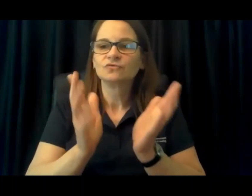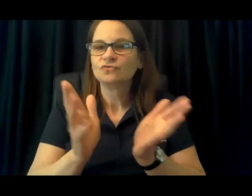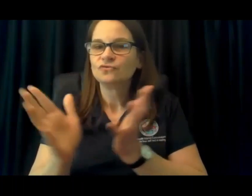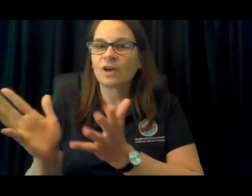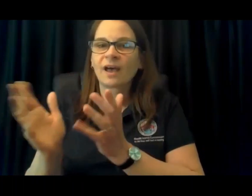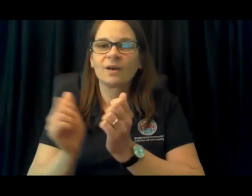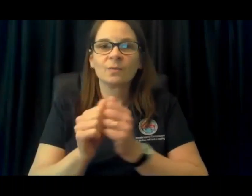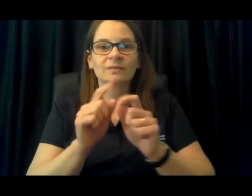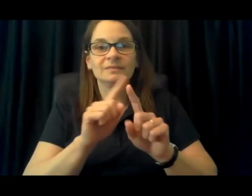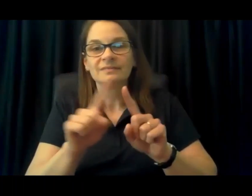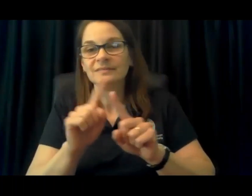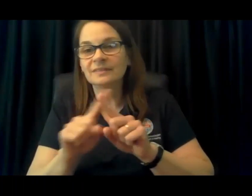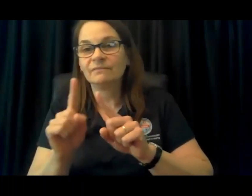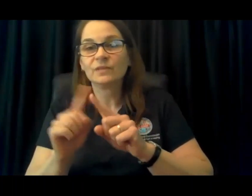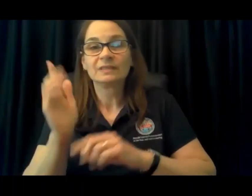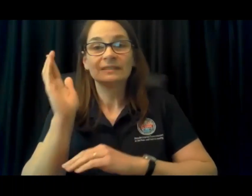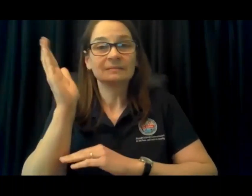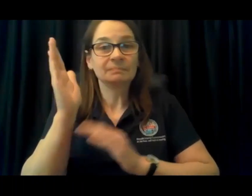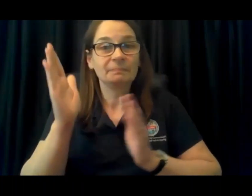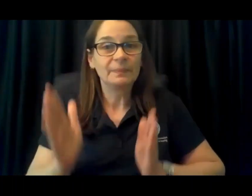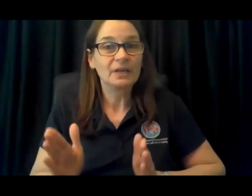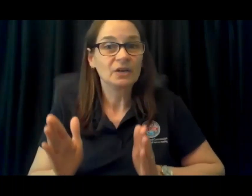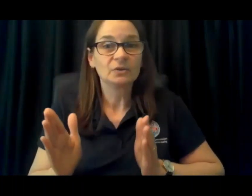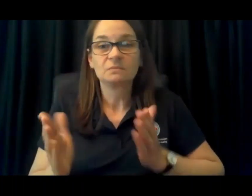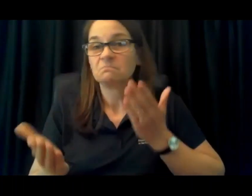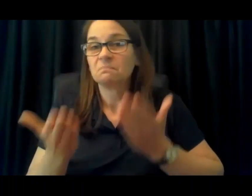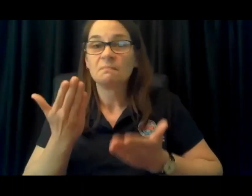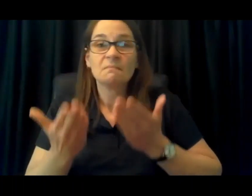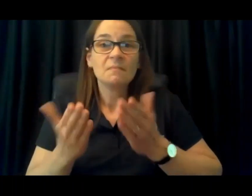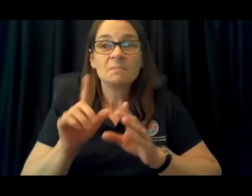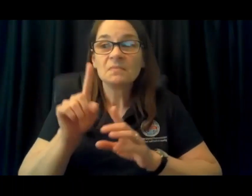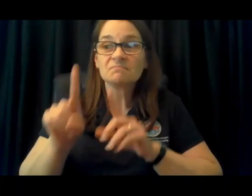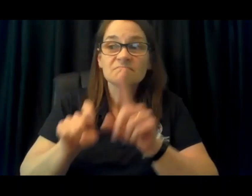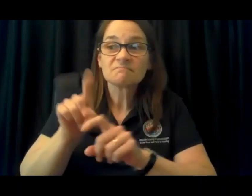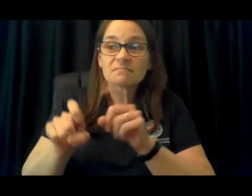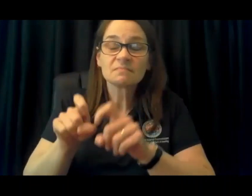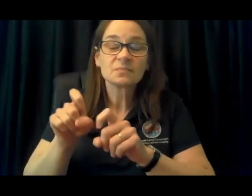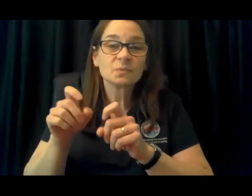get together on zoom and chat with the different speakers.